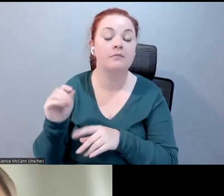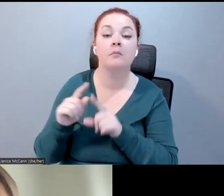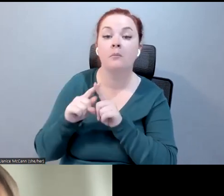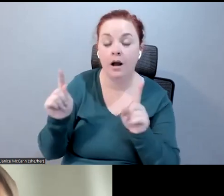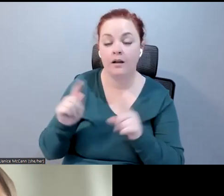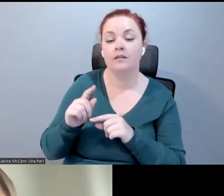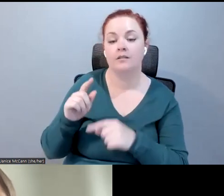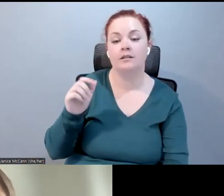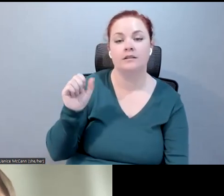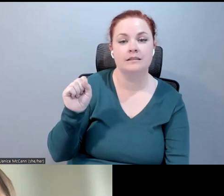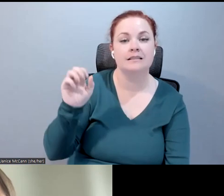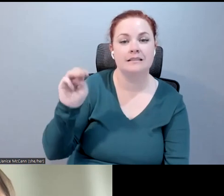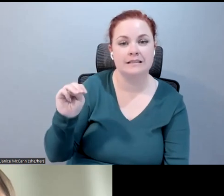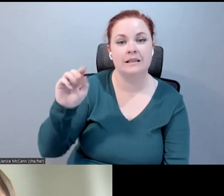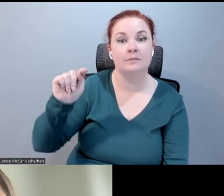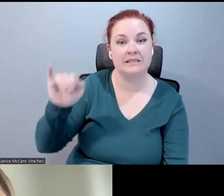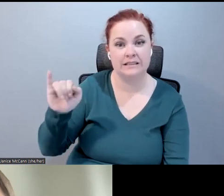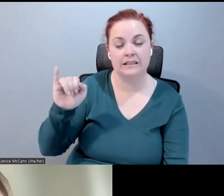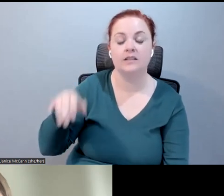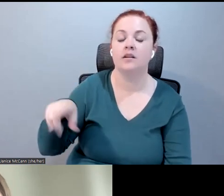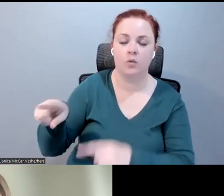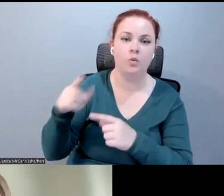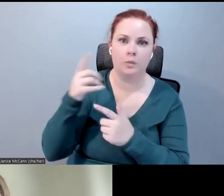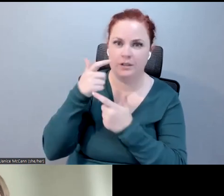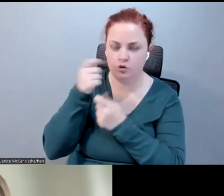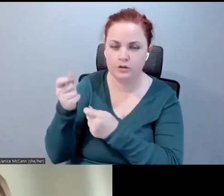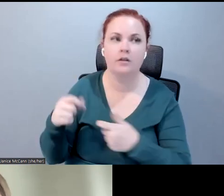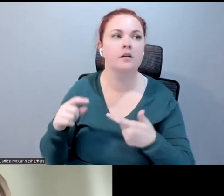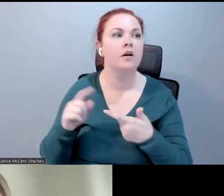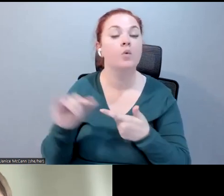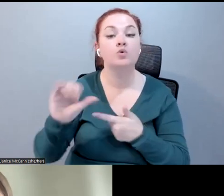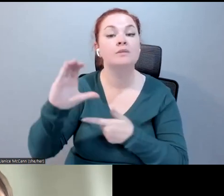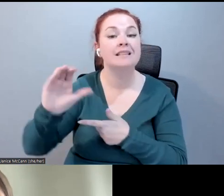definitely has been interesting, and CTA has also been involved